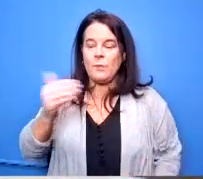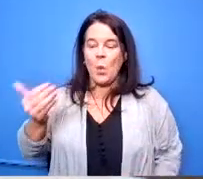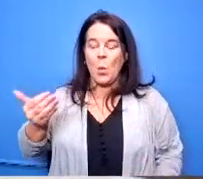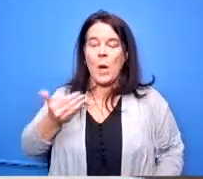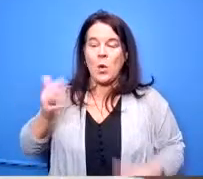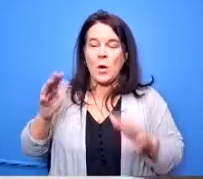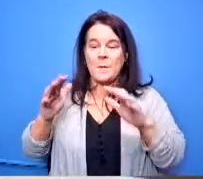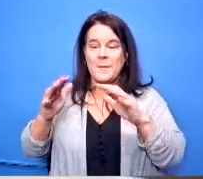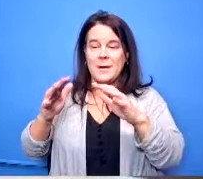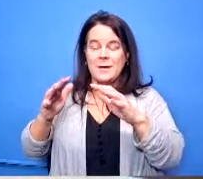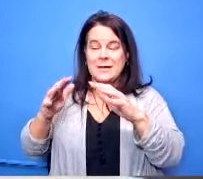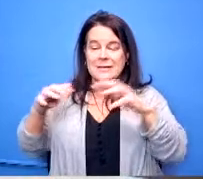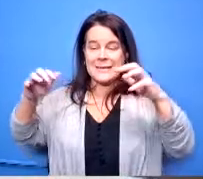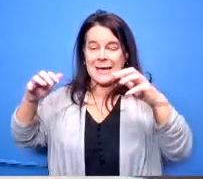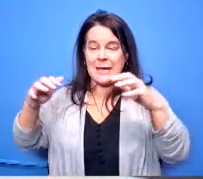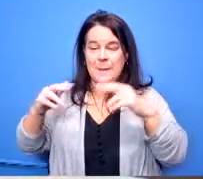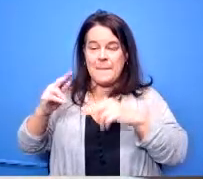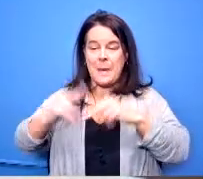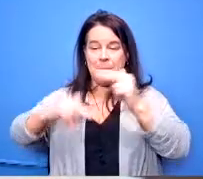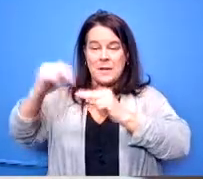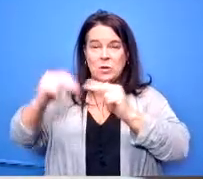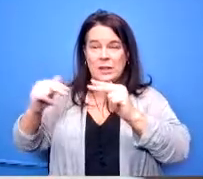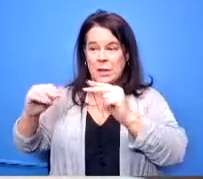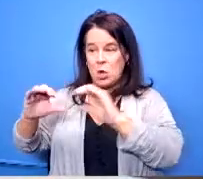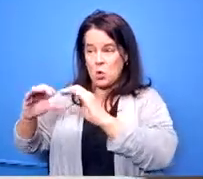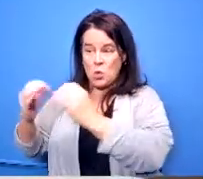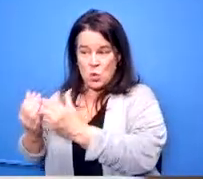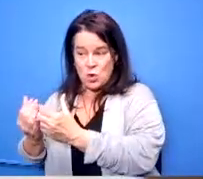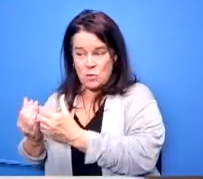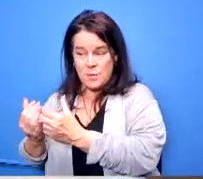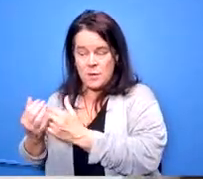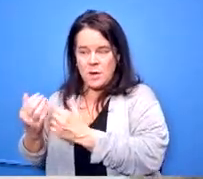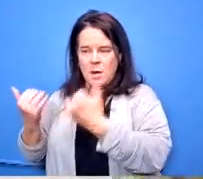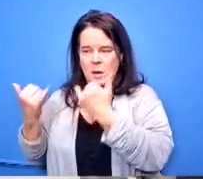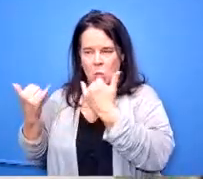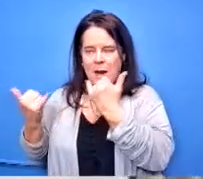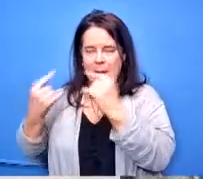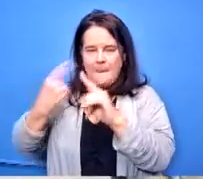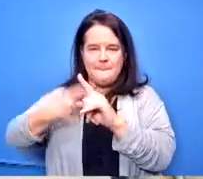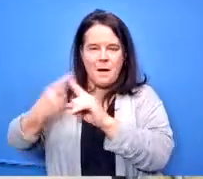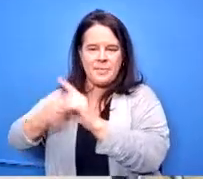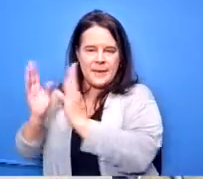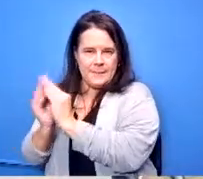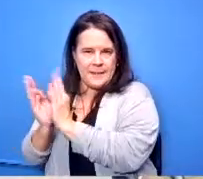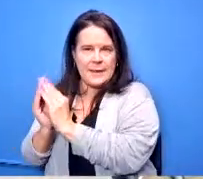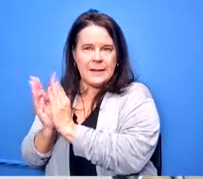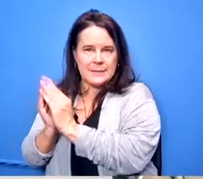meets with them um it's probably monthly at this point they meet with them monthly at this point to